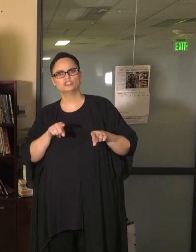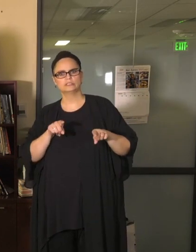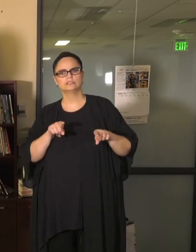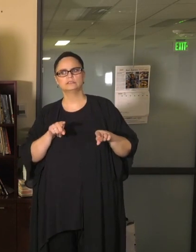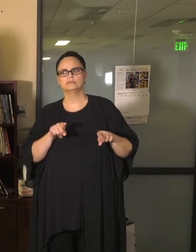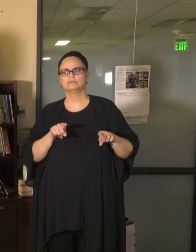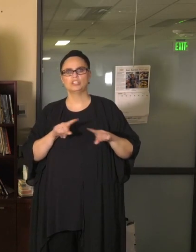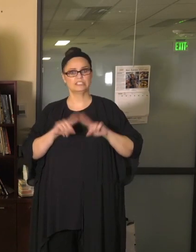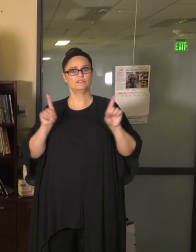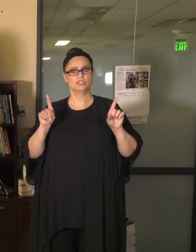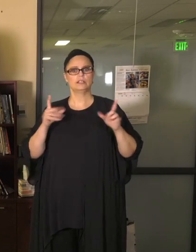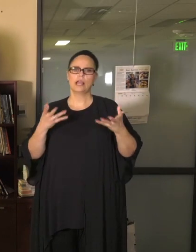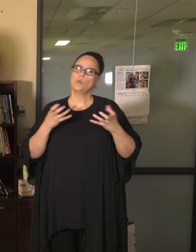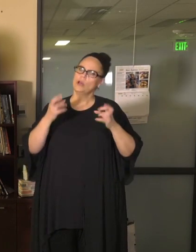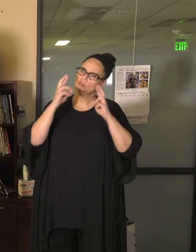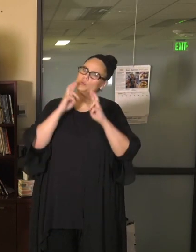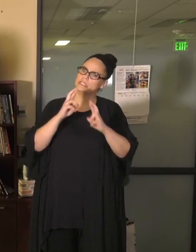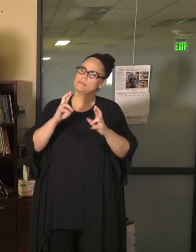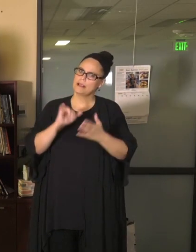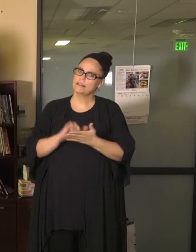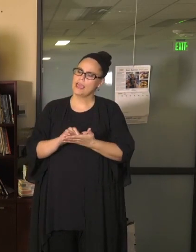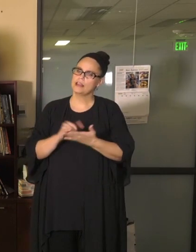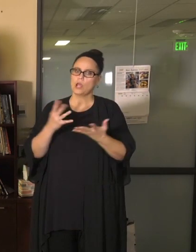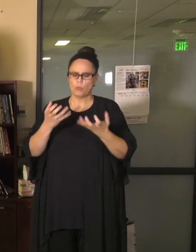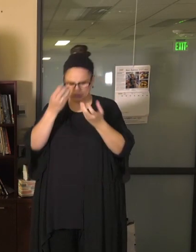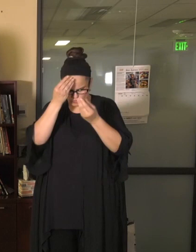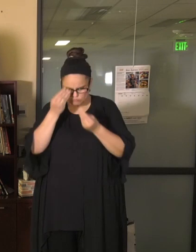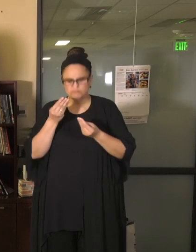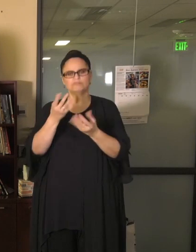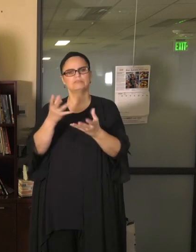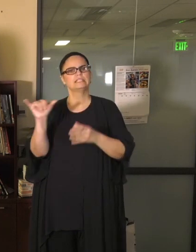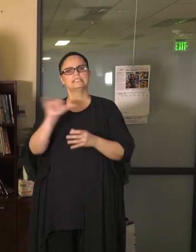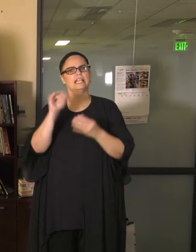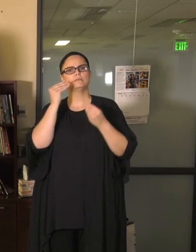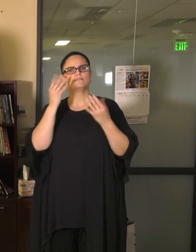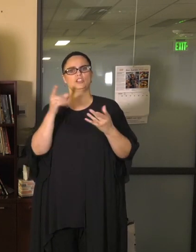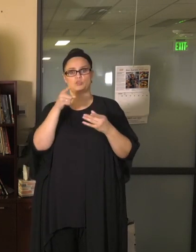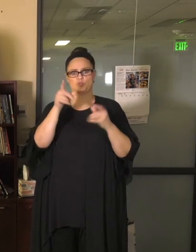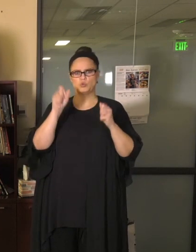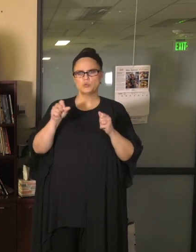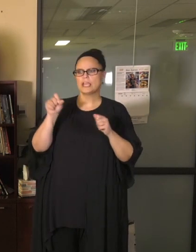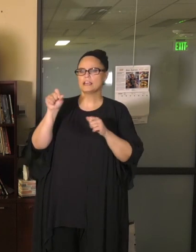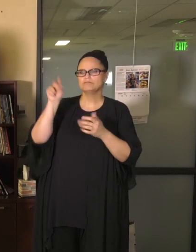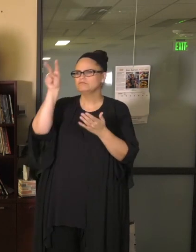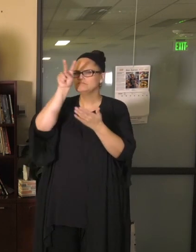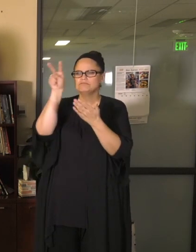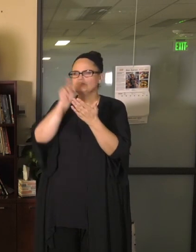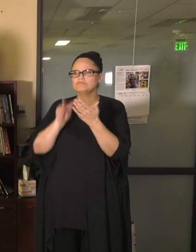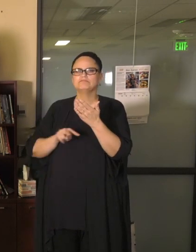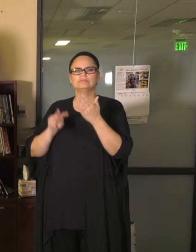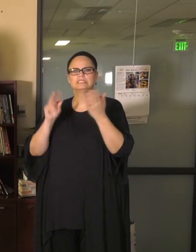and be able to provide you the same information so that you can look at and evaluate it yourself and provide me and our